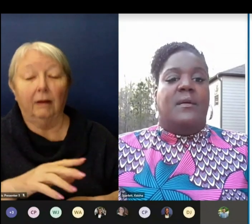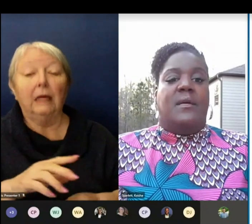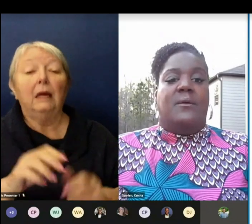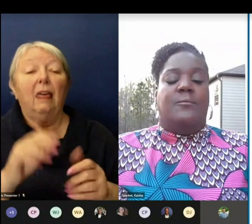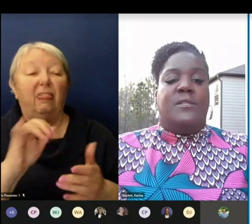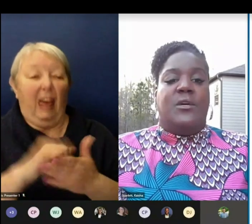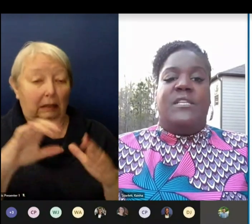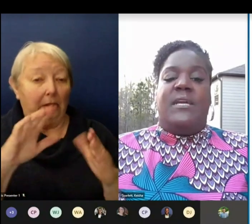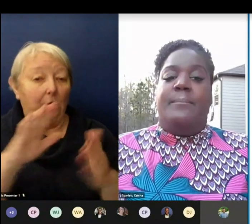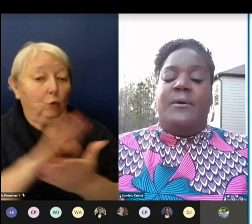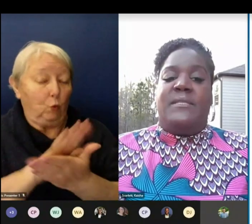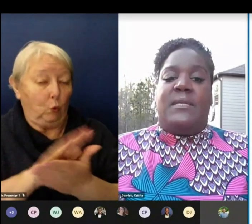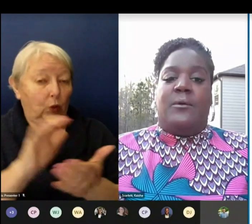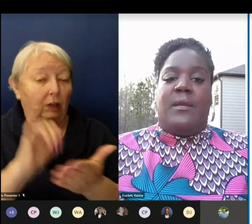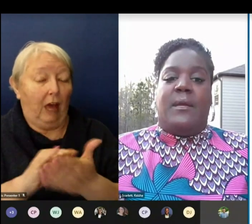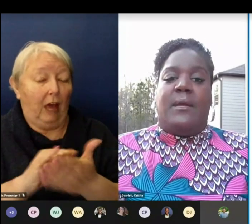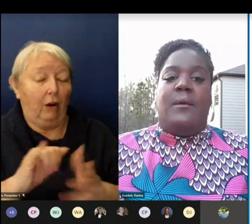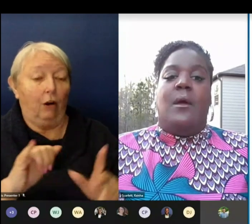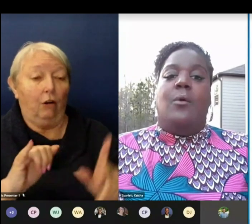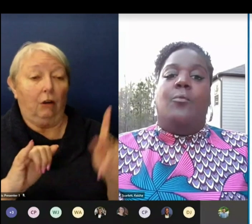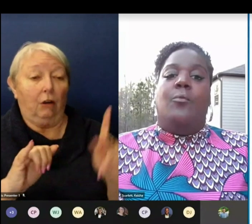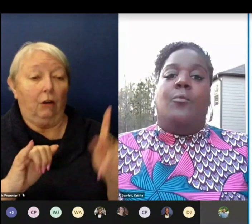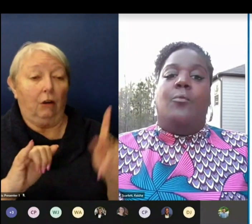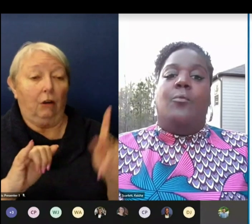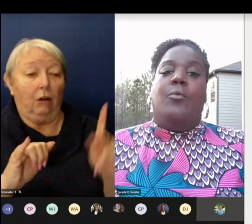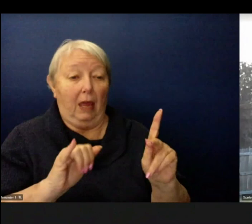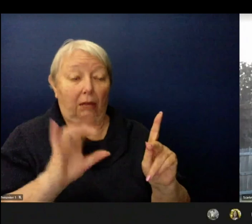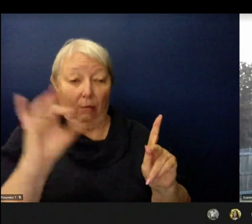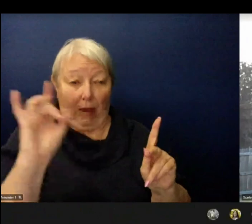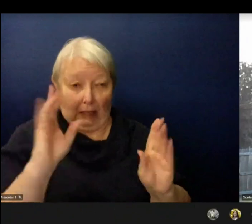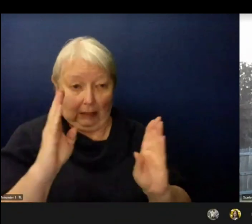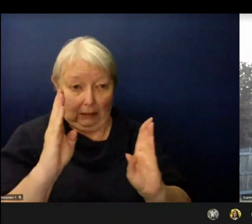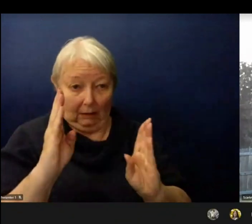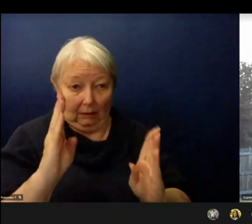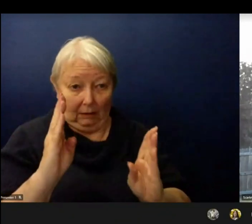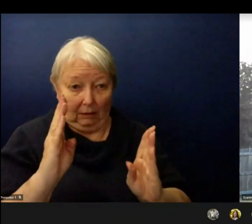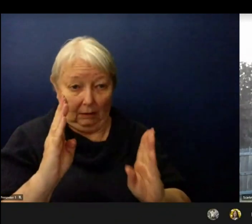return to in-person learning we're working closely with our Special Education Department